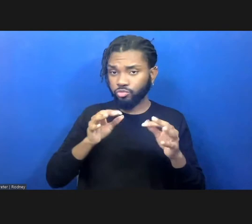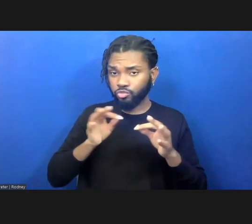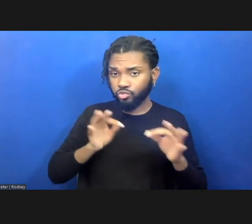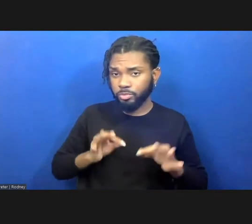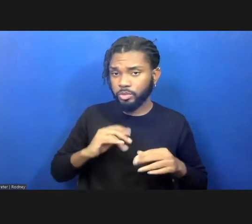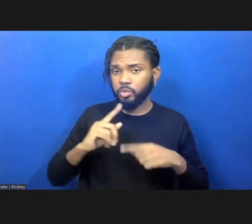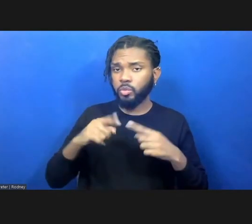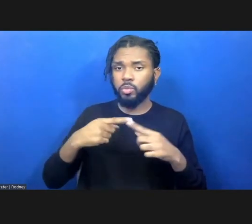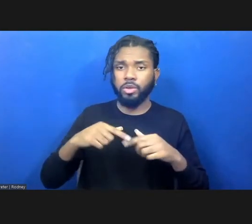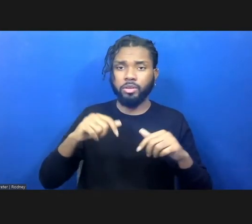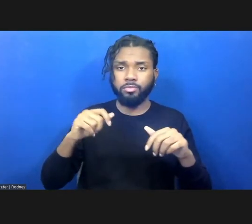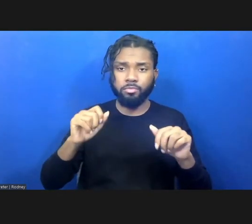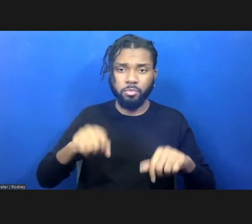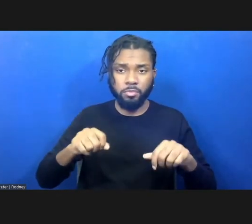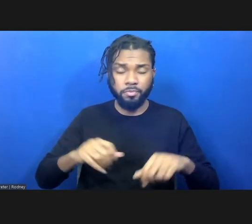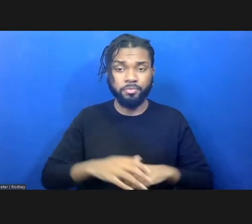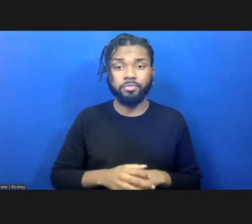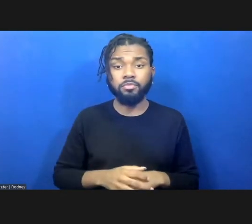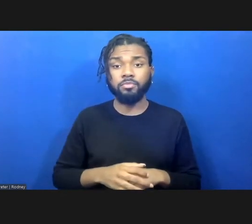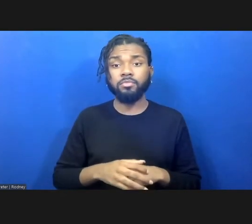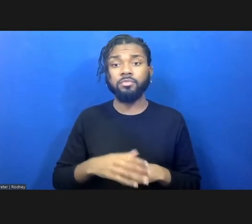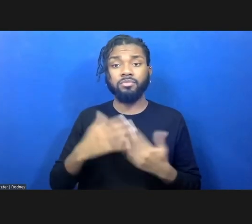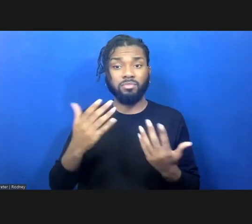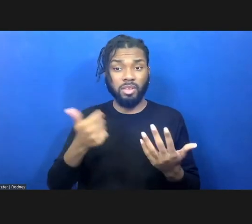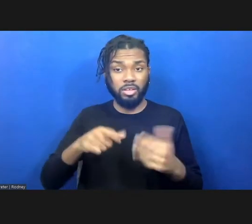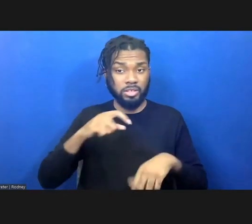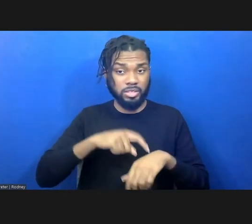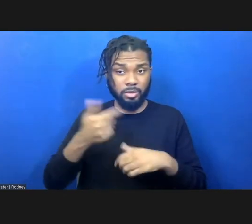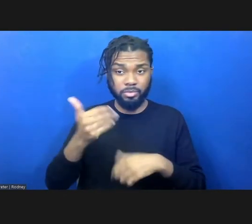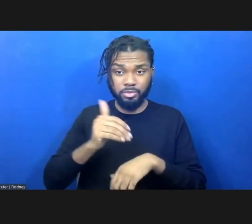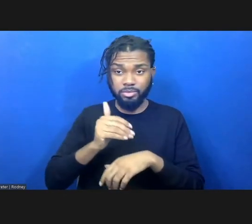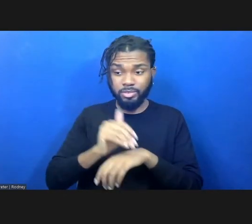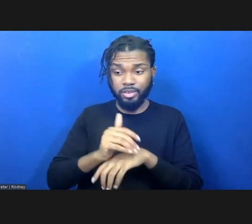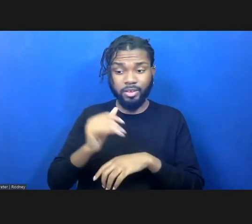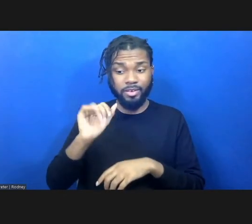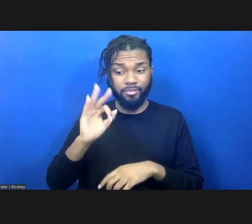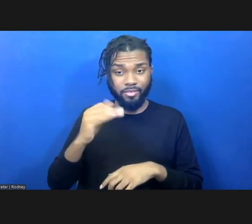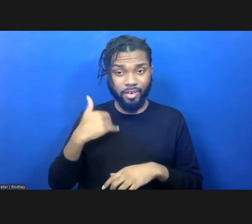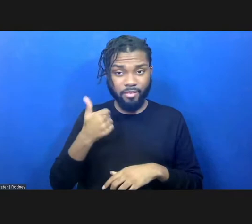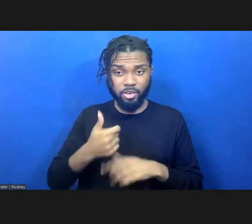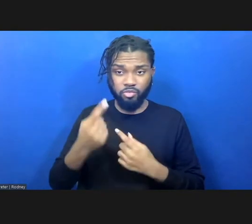At any point tonight if you have any questions, comments, or if you need any